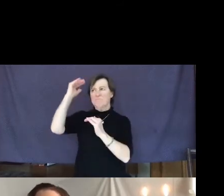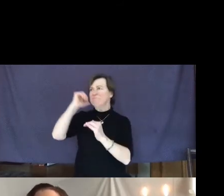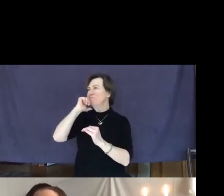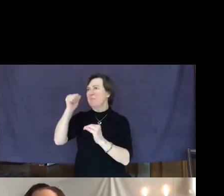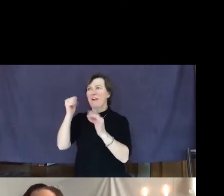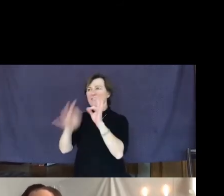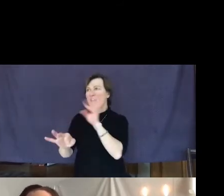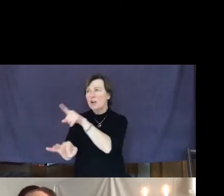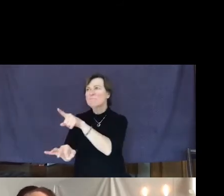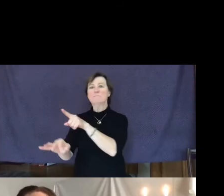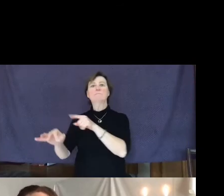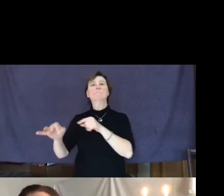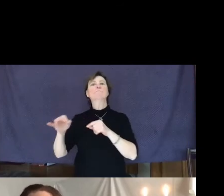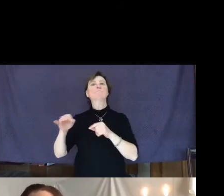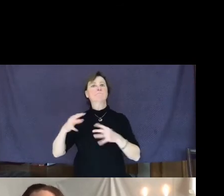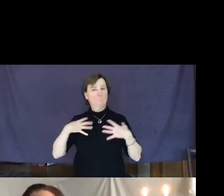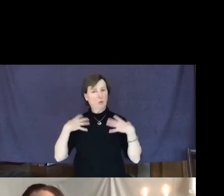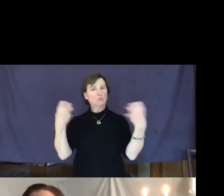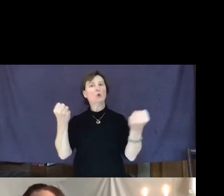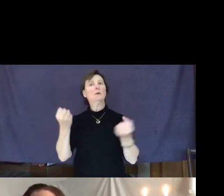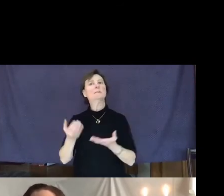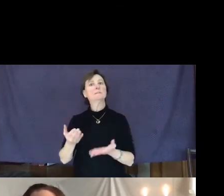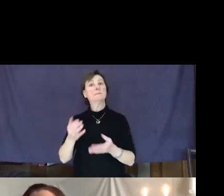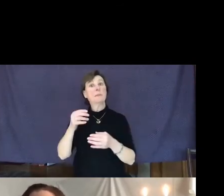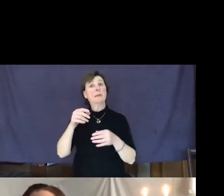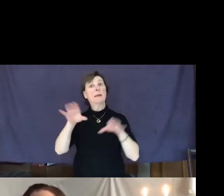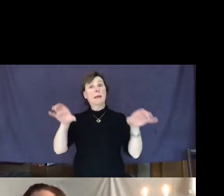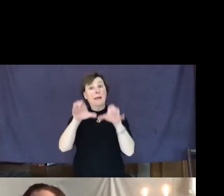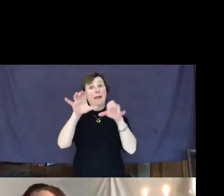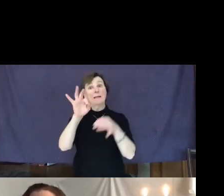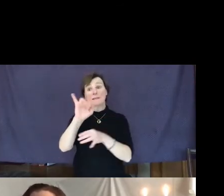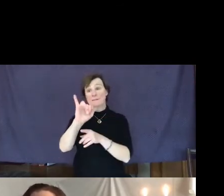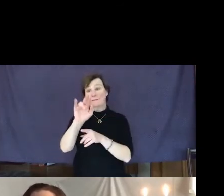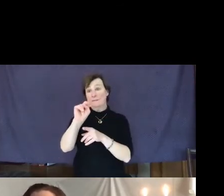That the act of integrity is something that occurs without a person